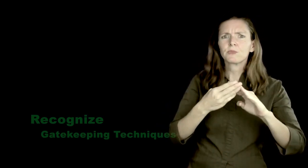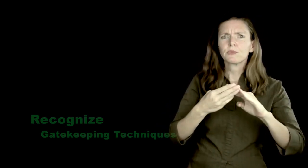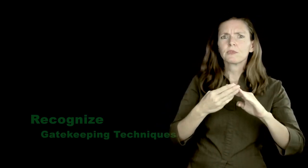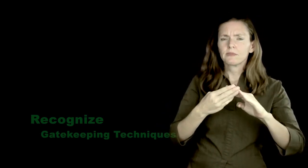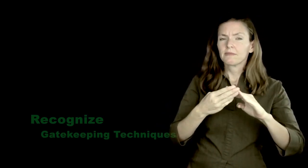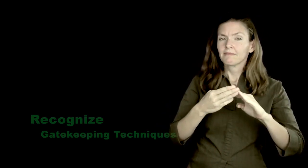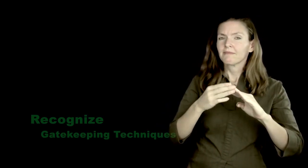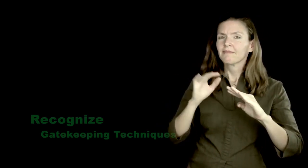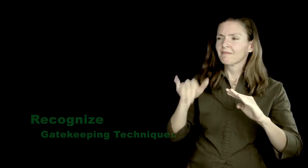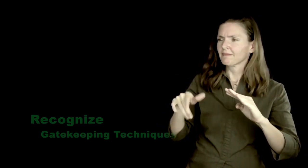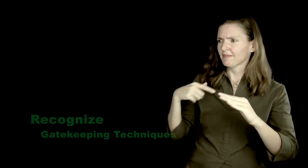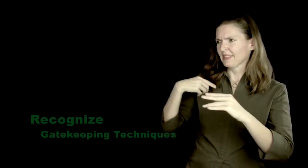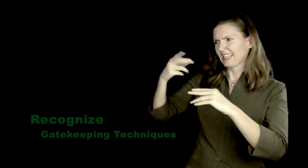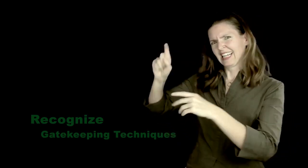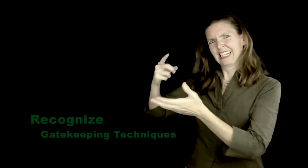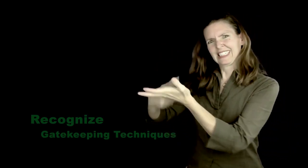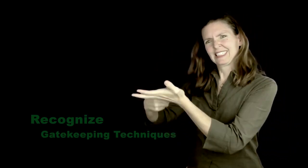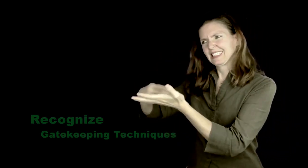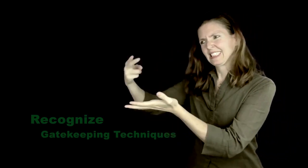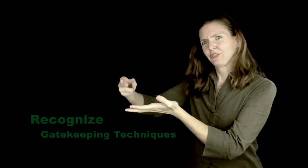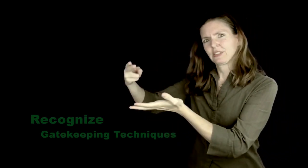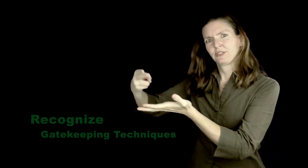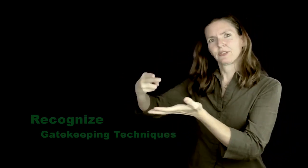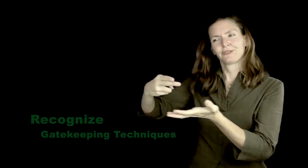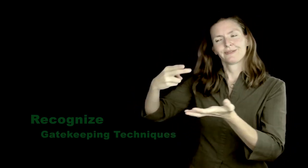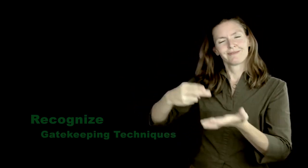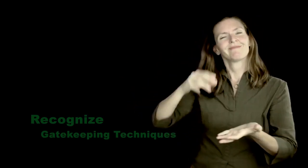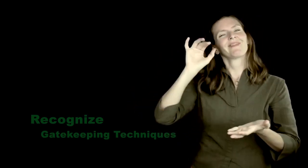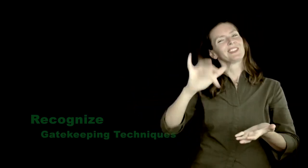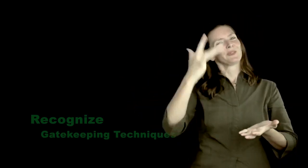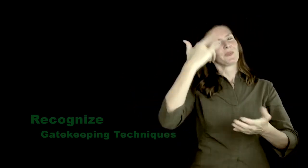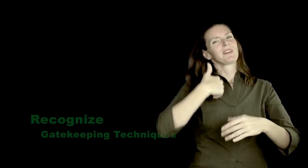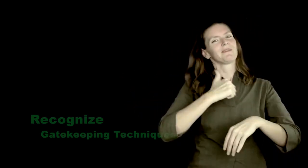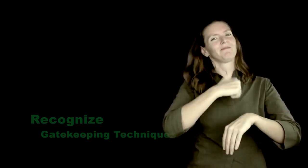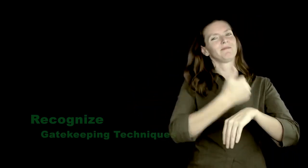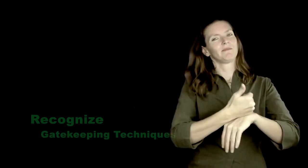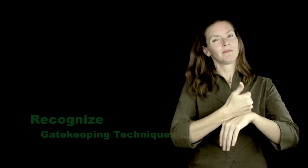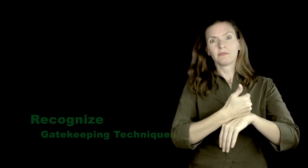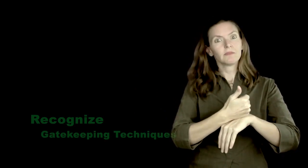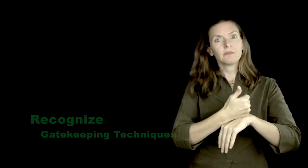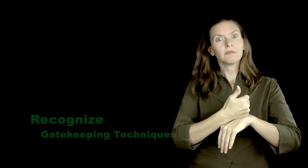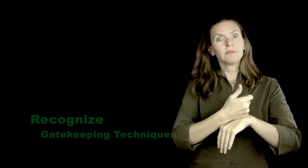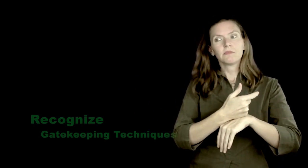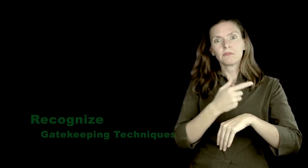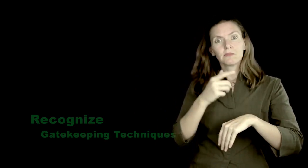Authors of academic pieces know the importance of setting up a trail of historical evidence leading up to their theoretical claims and constructs.